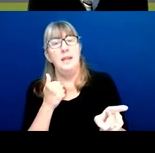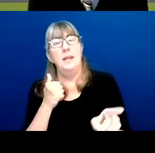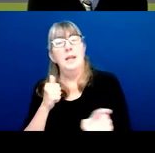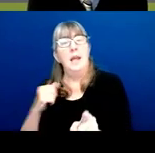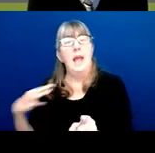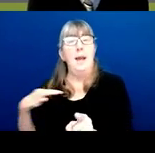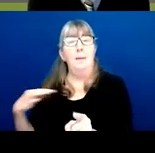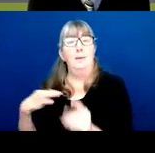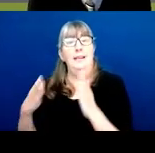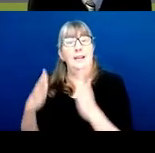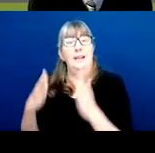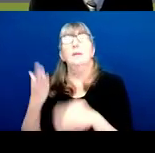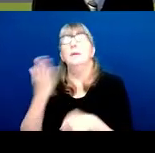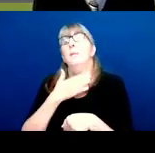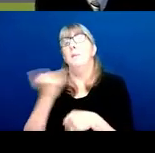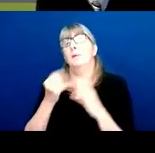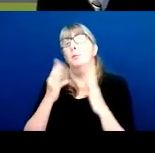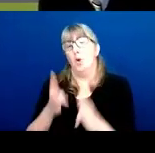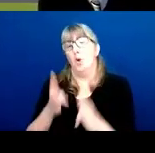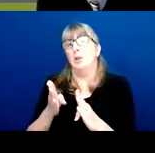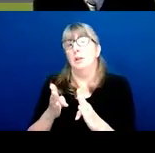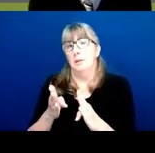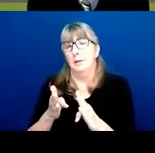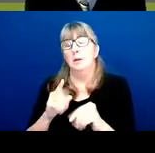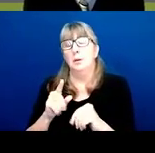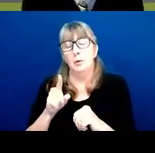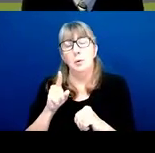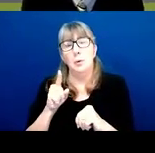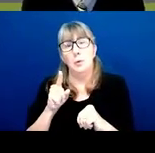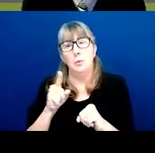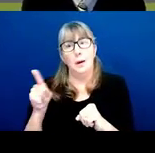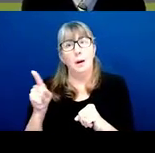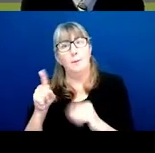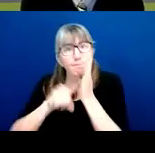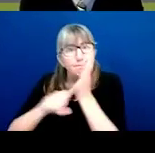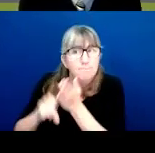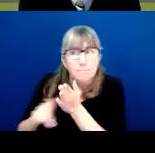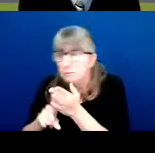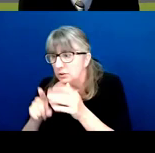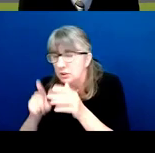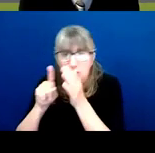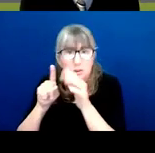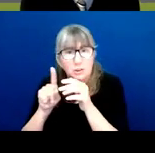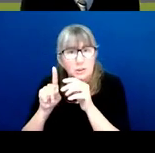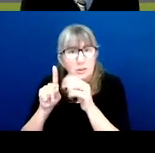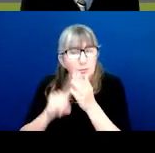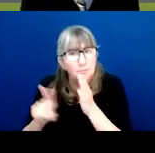so reach back out to the program officer that you had worked with and say "Hey, here's my application number.